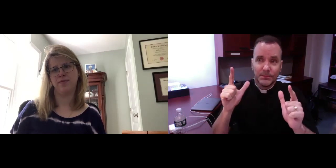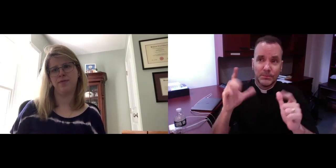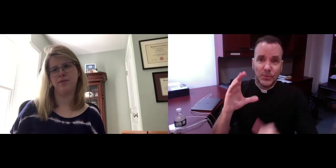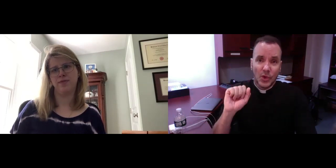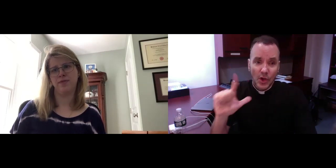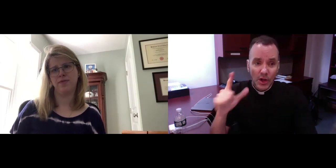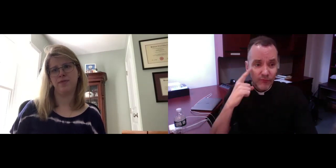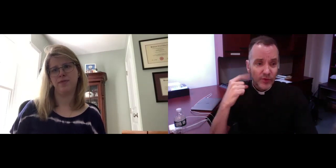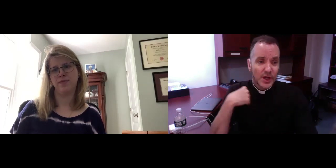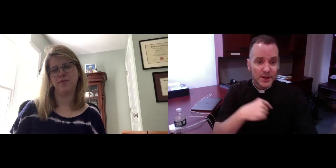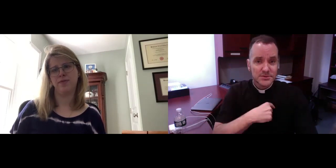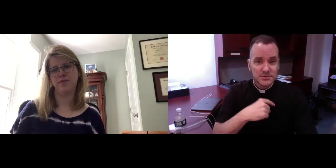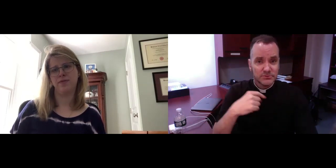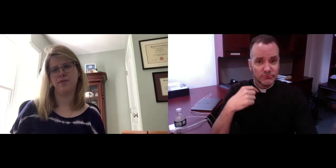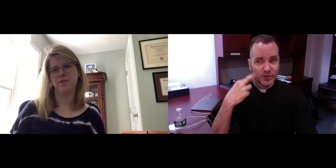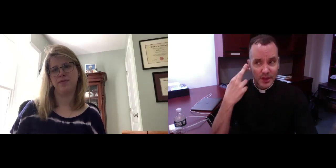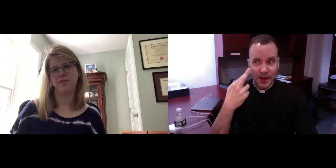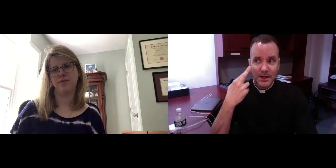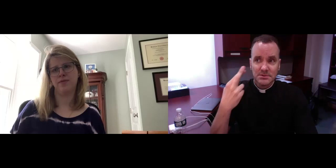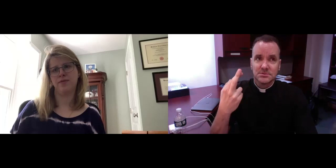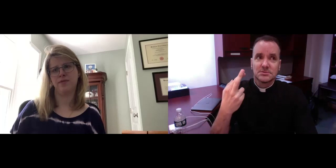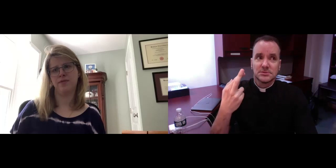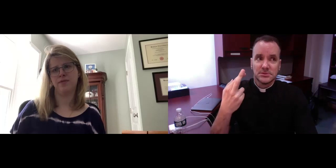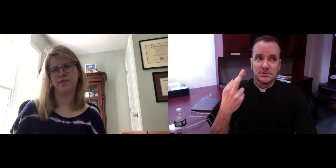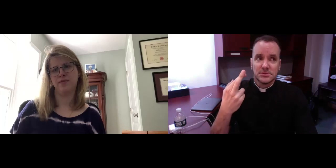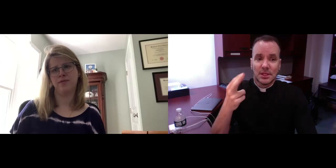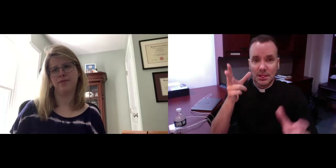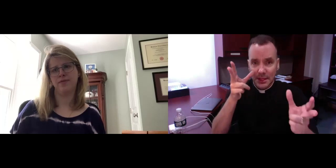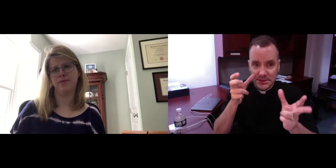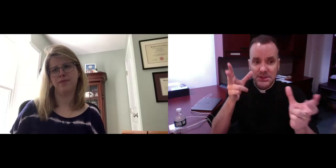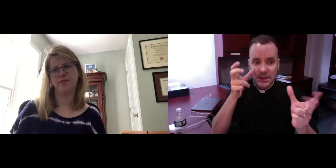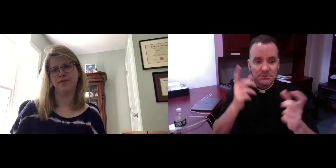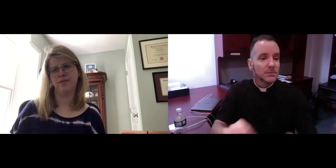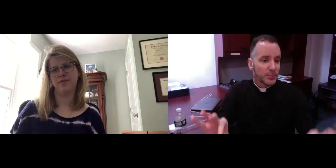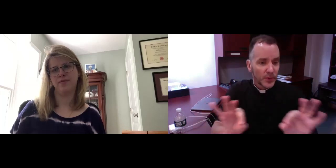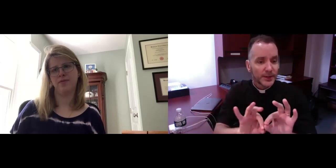moment will serve as more of a wake-up call for all of us to realize the